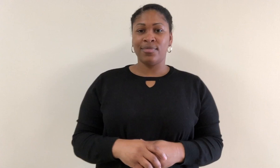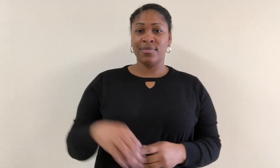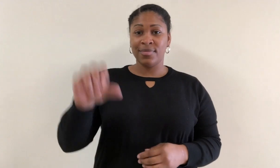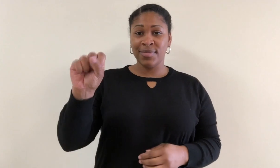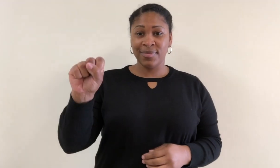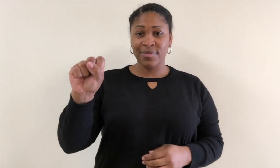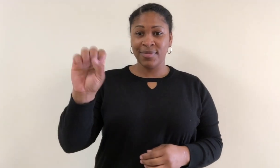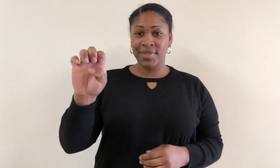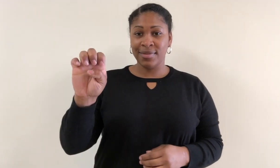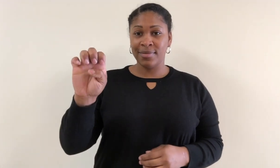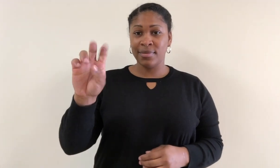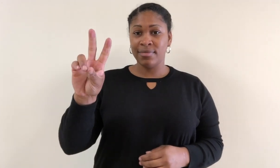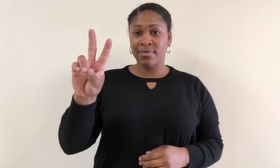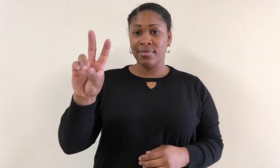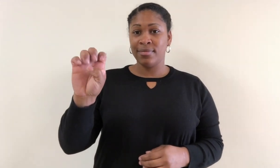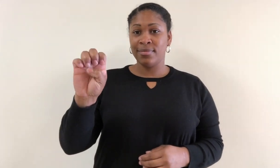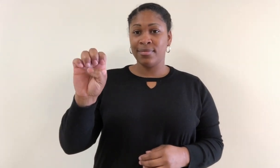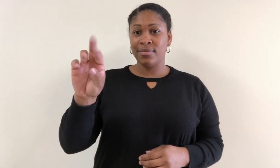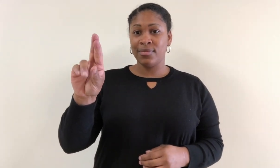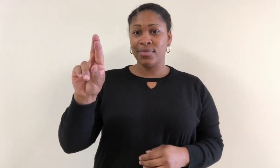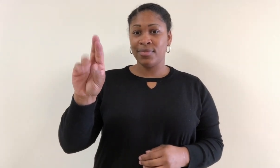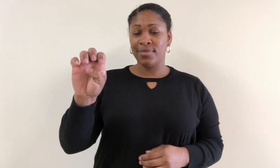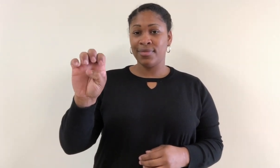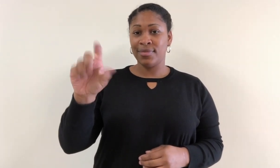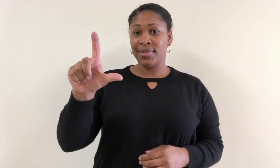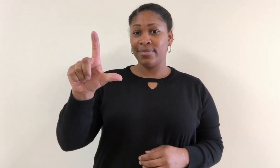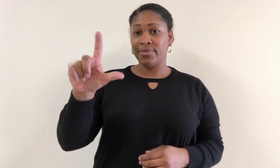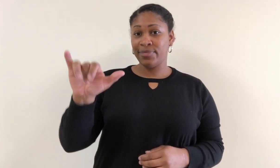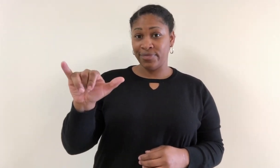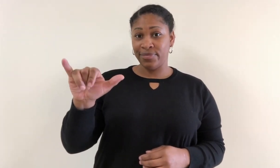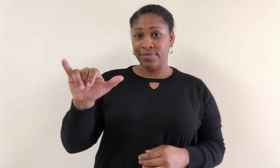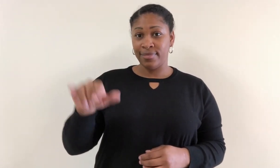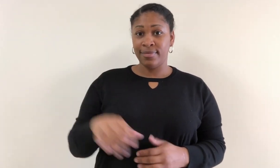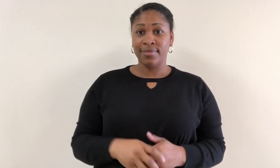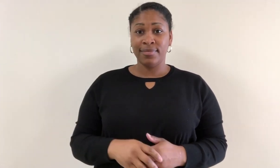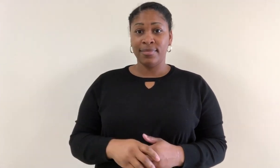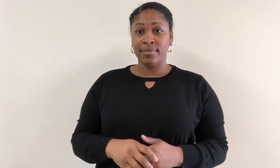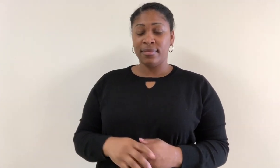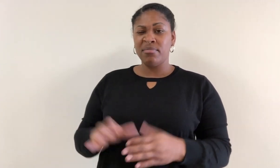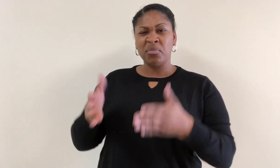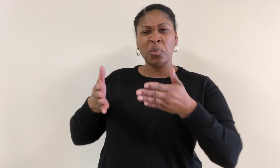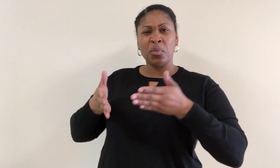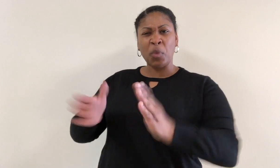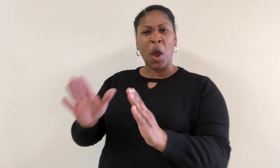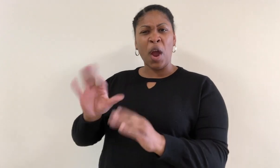Severely